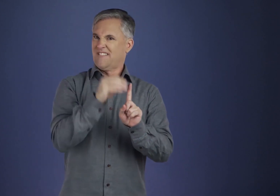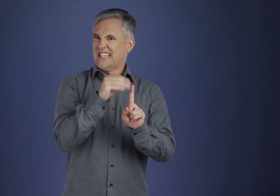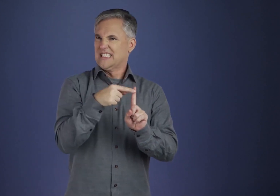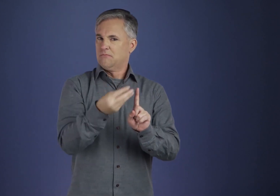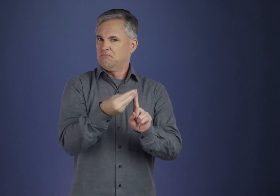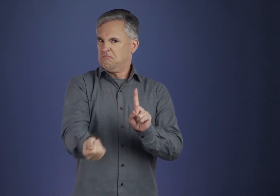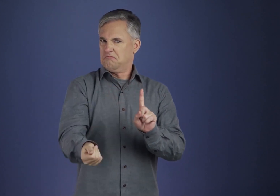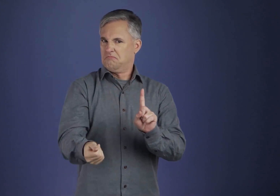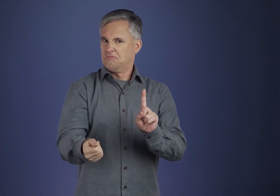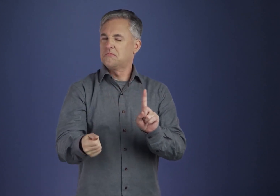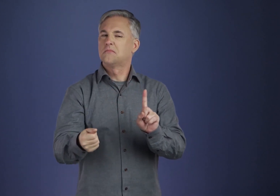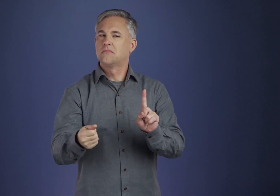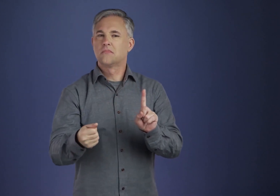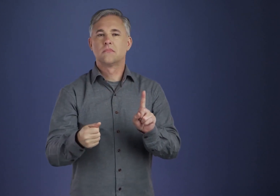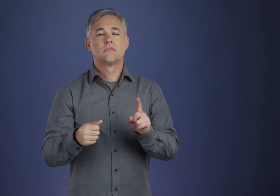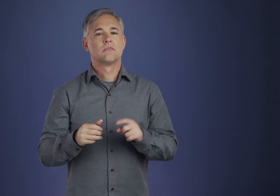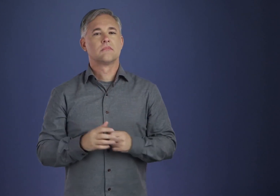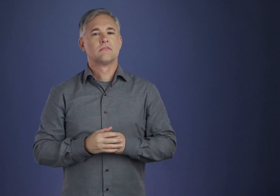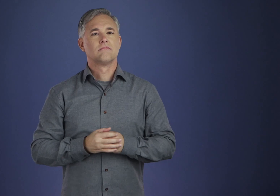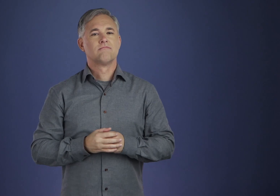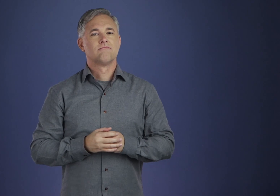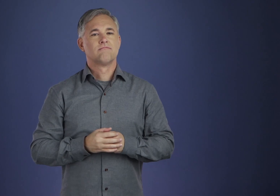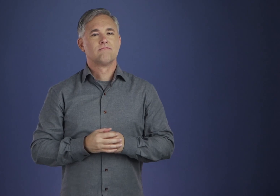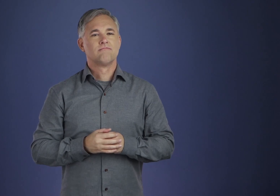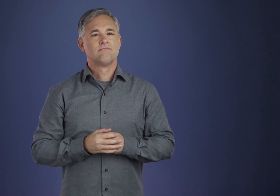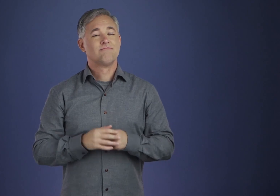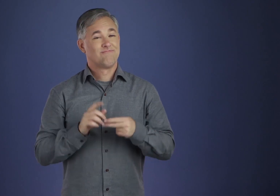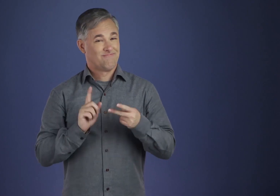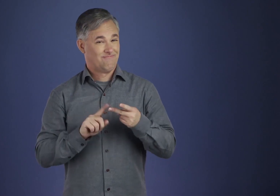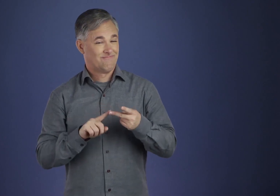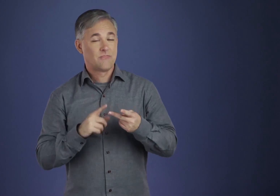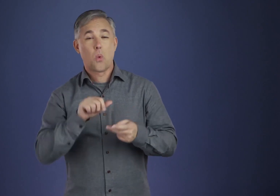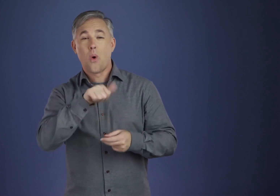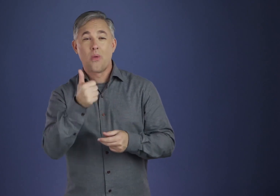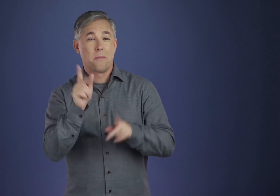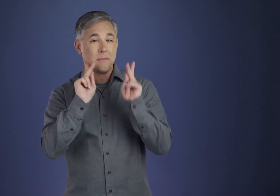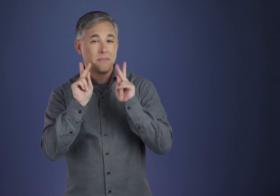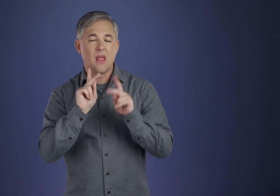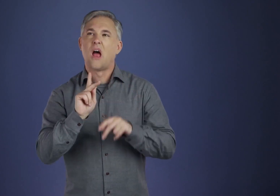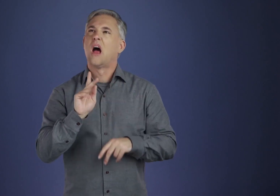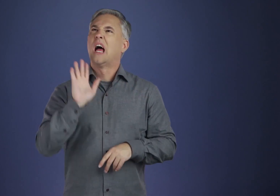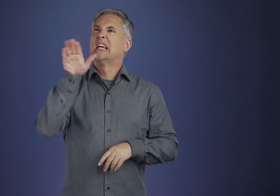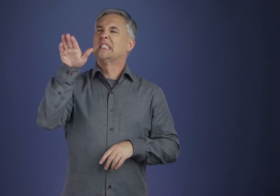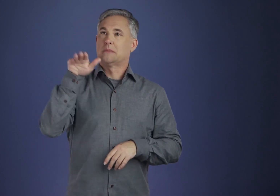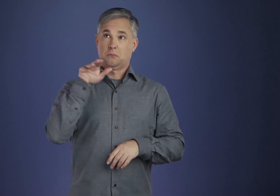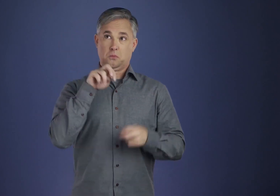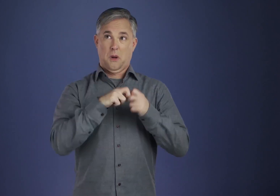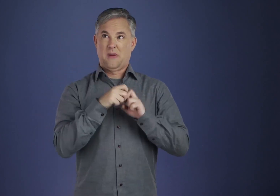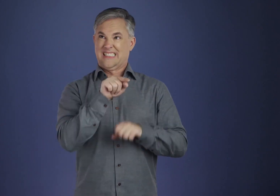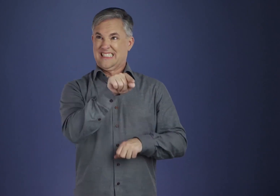We ask simply that throughout the day God place in us the best understanding of